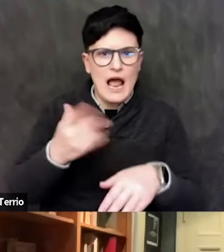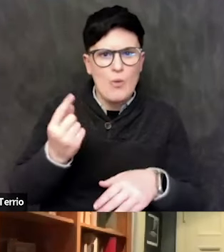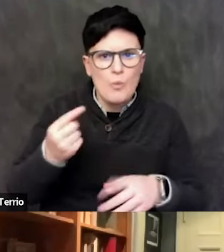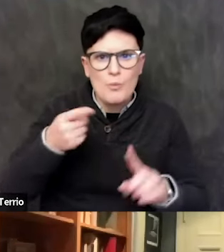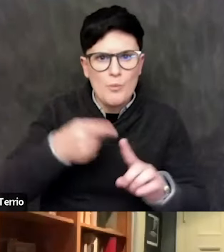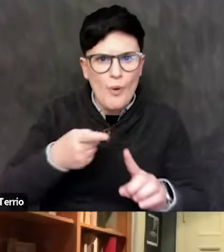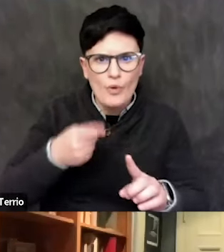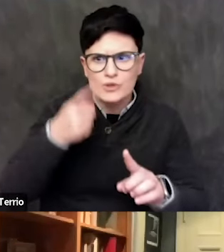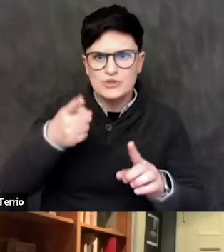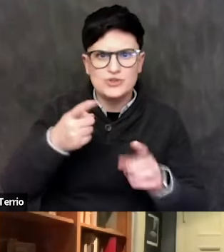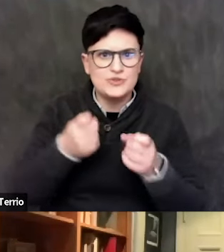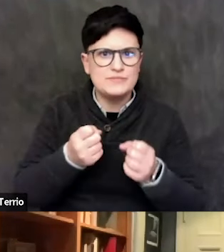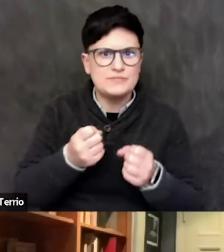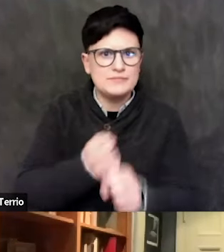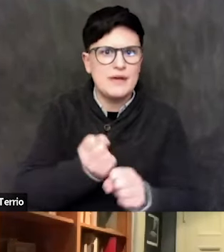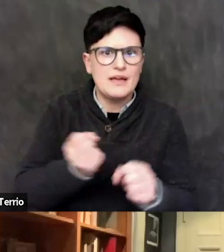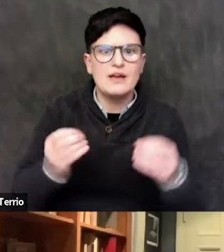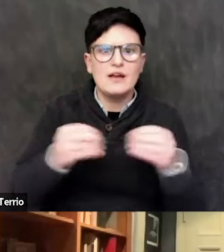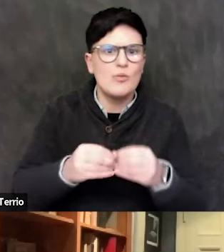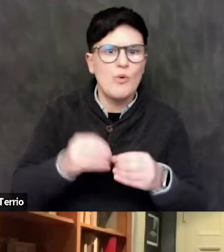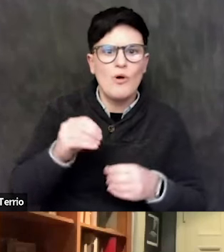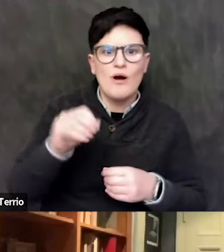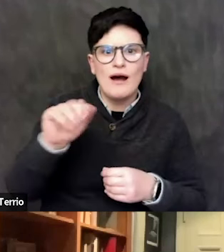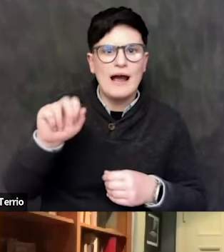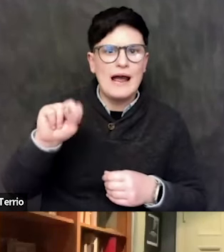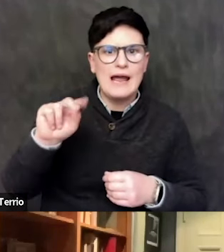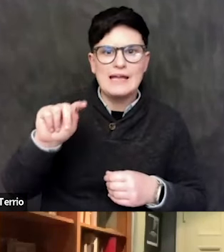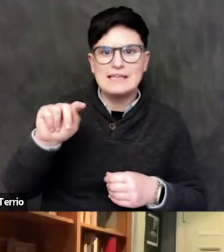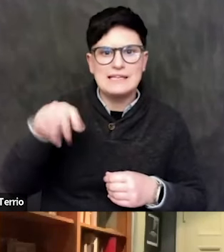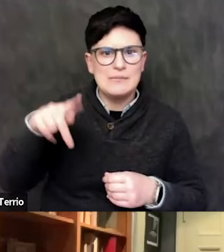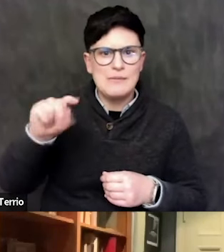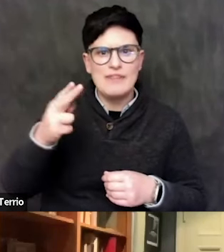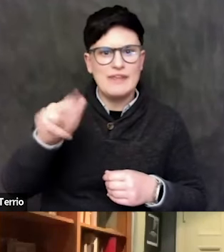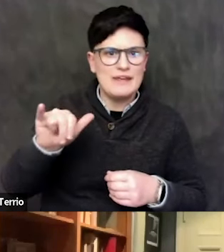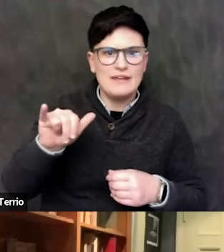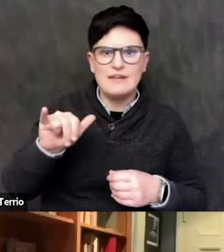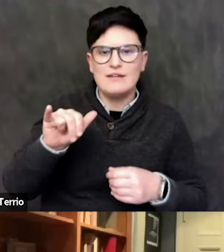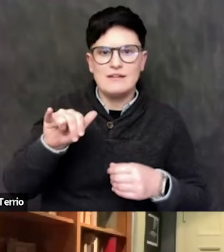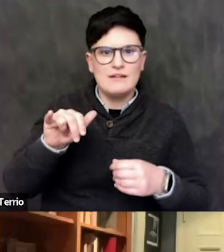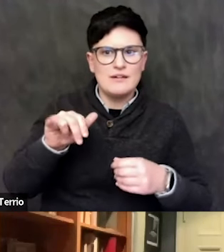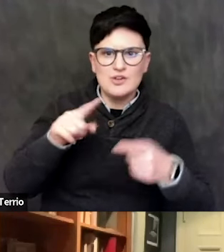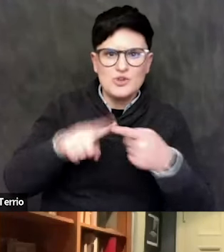you know, some more antipathy to Israel when, if there are 10,000 dead babies, 20,000?